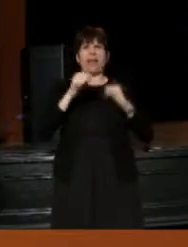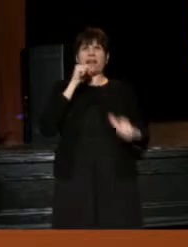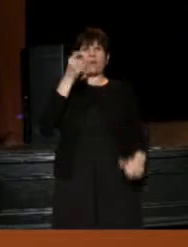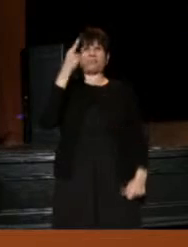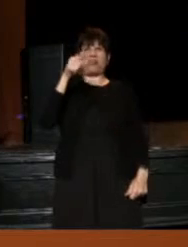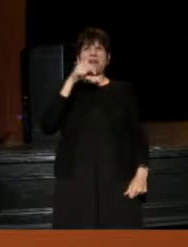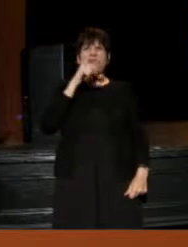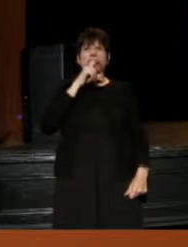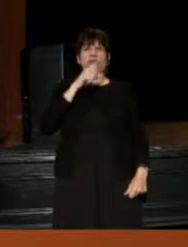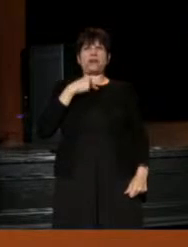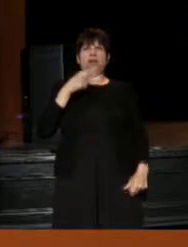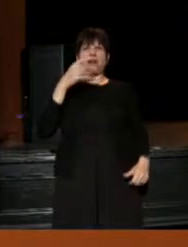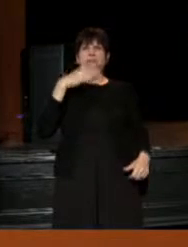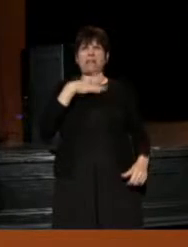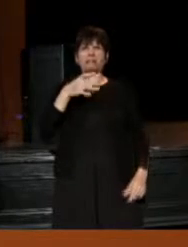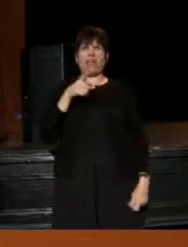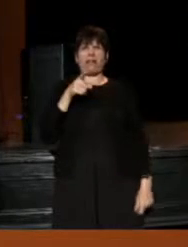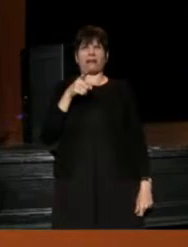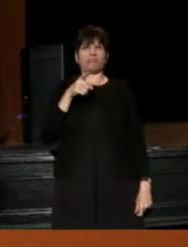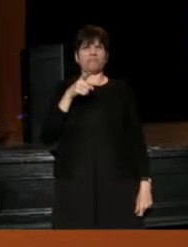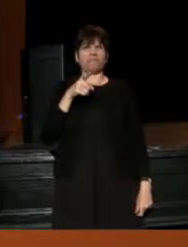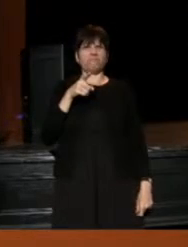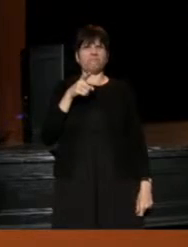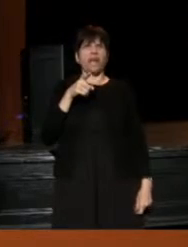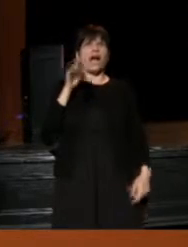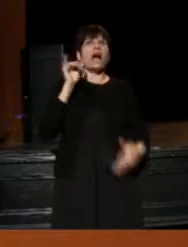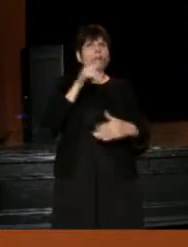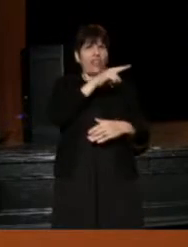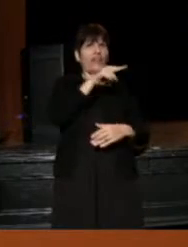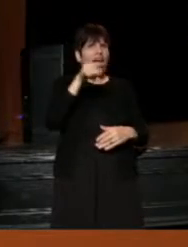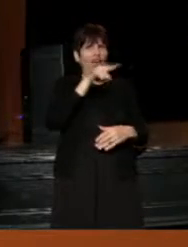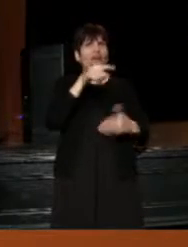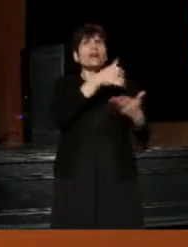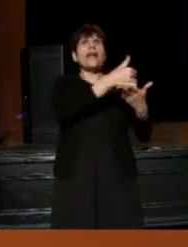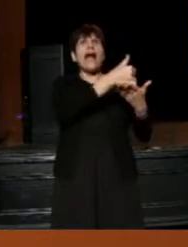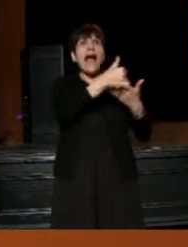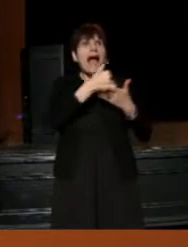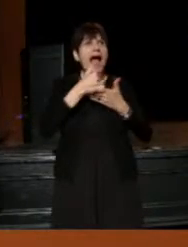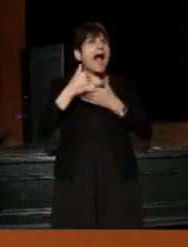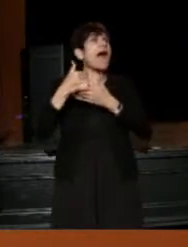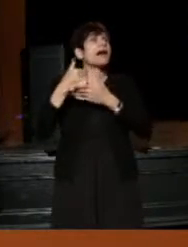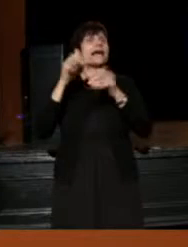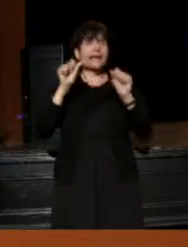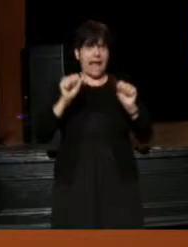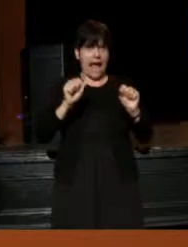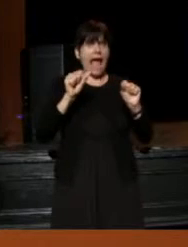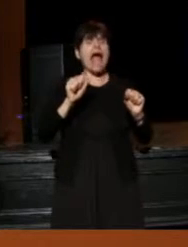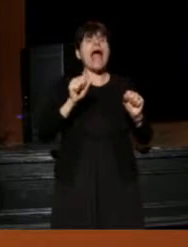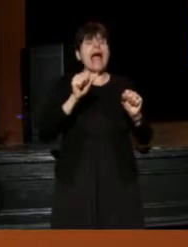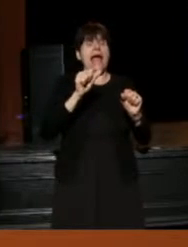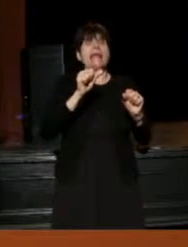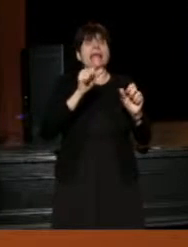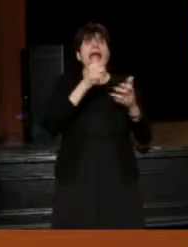that I don't quite understand and I'm not at all sure that I like. But they are there, or can be to sort of help an audience